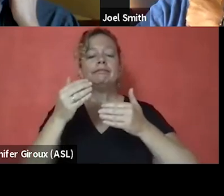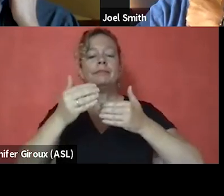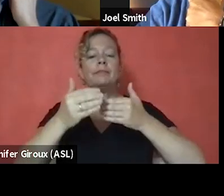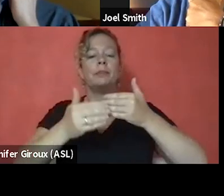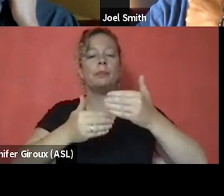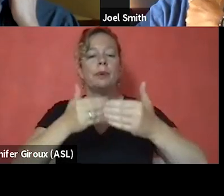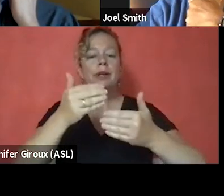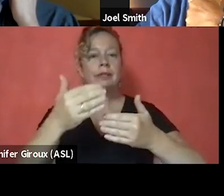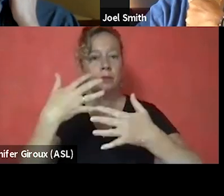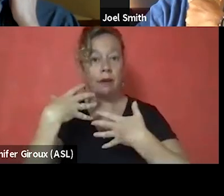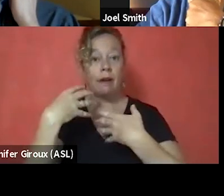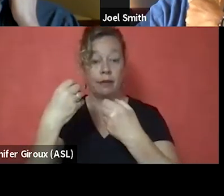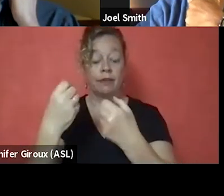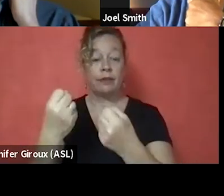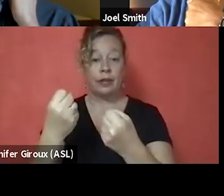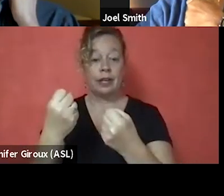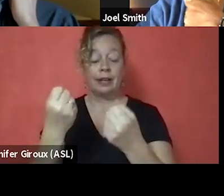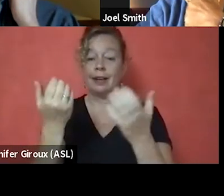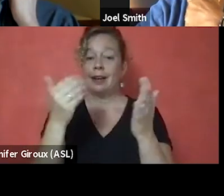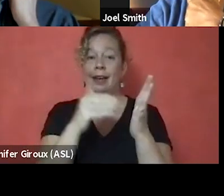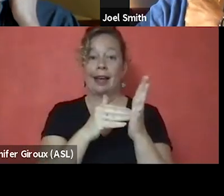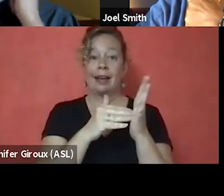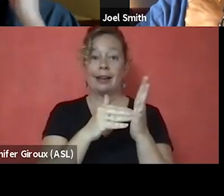and again, just totally unknown to me,